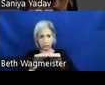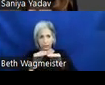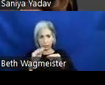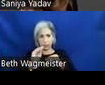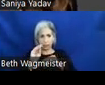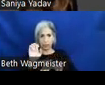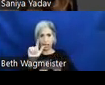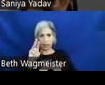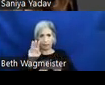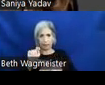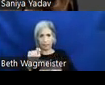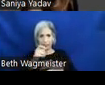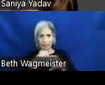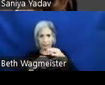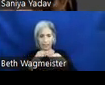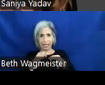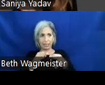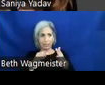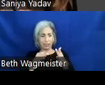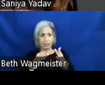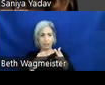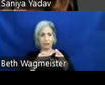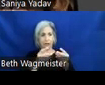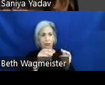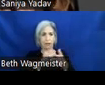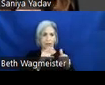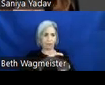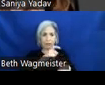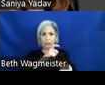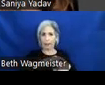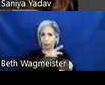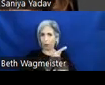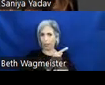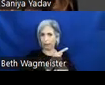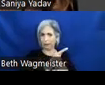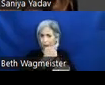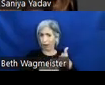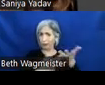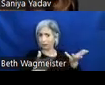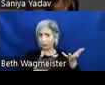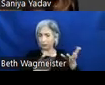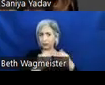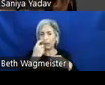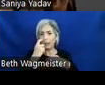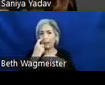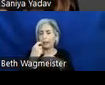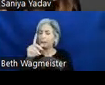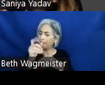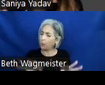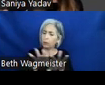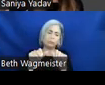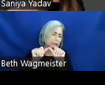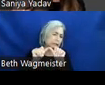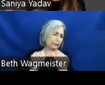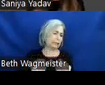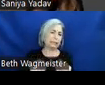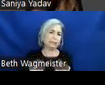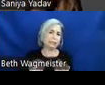than doing it right. It is a hesitancy we face consistently, a big hesitancy, what about the